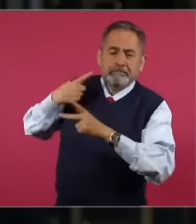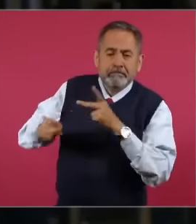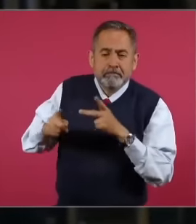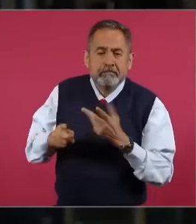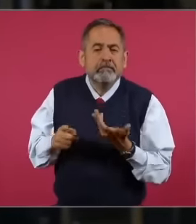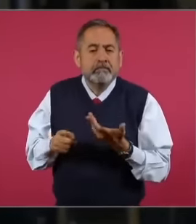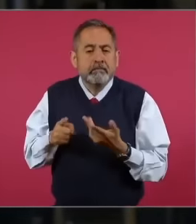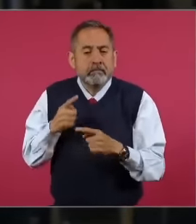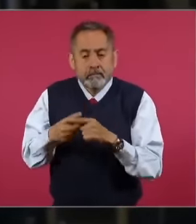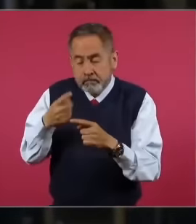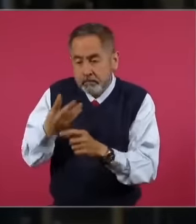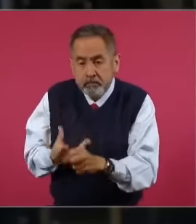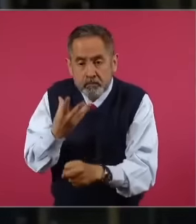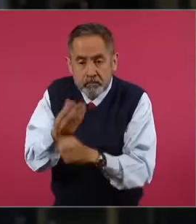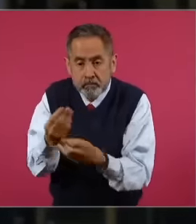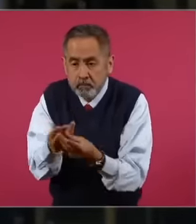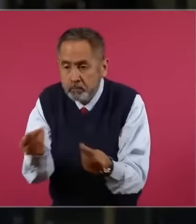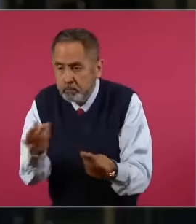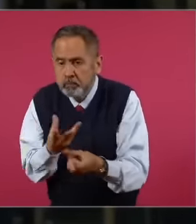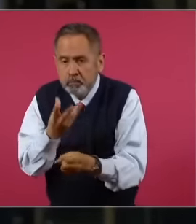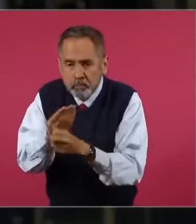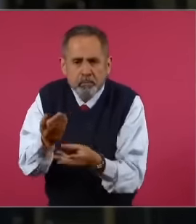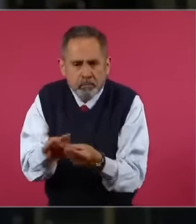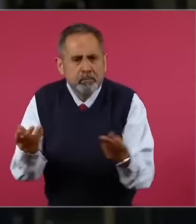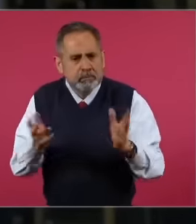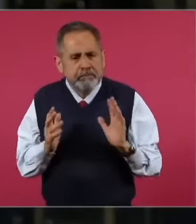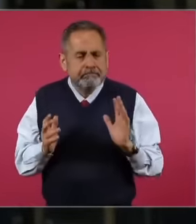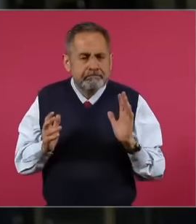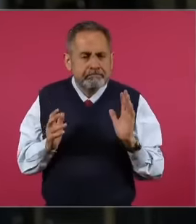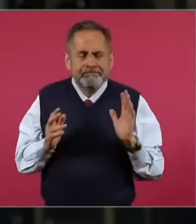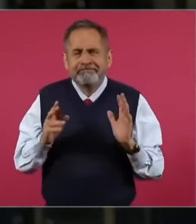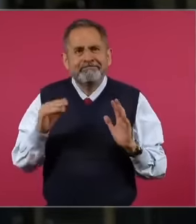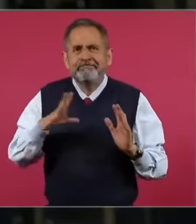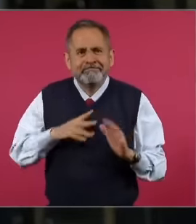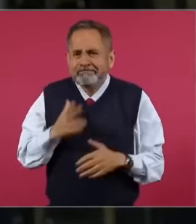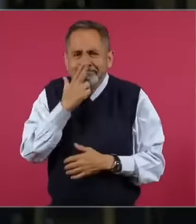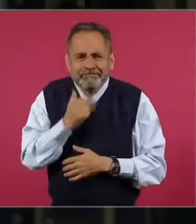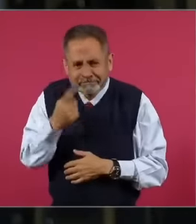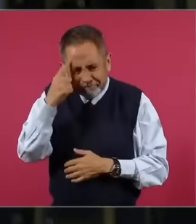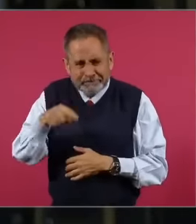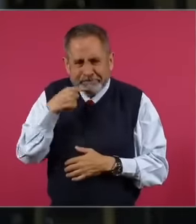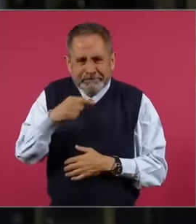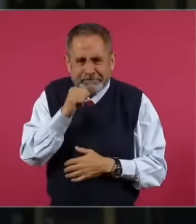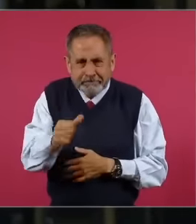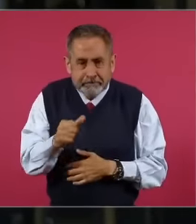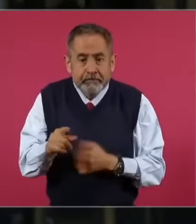solutions in the region are truly useless. The problem comes from